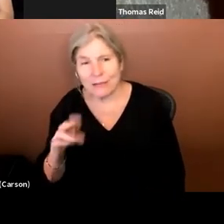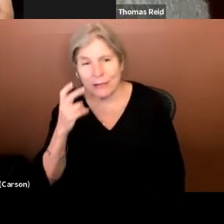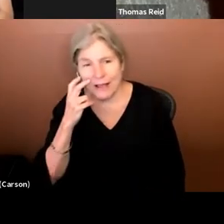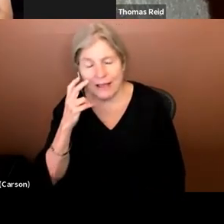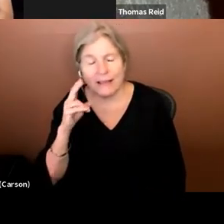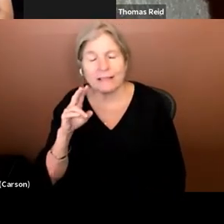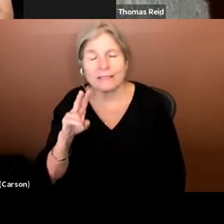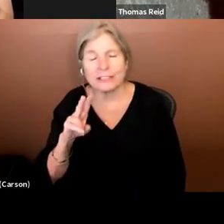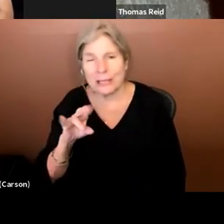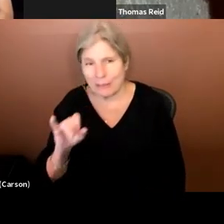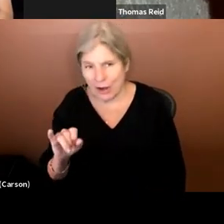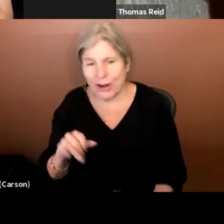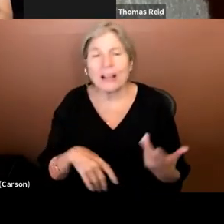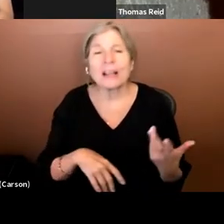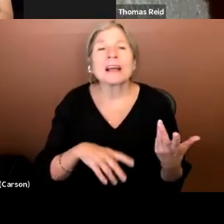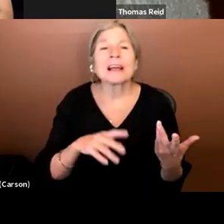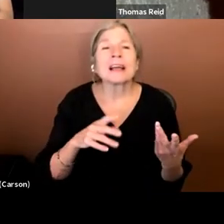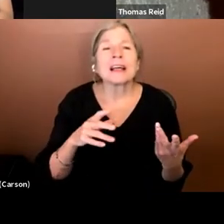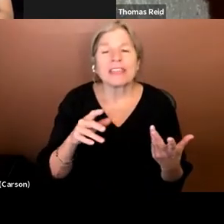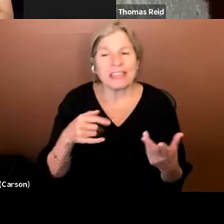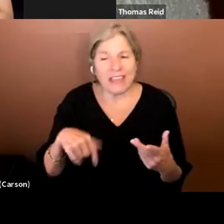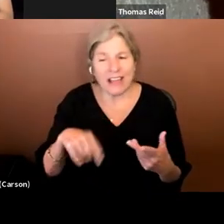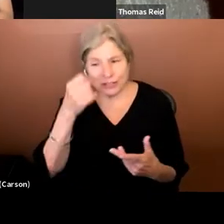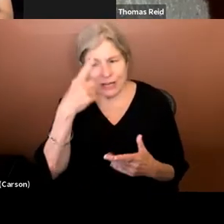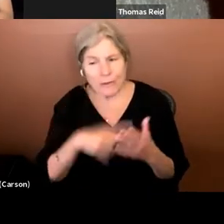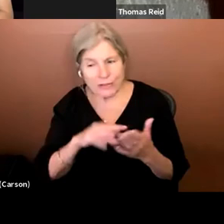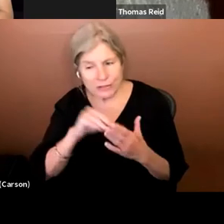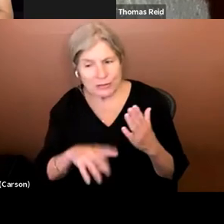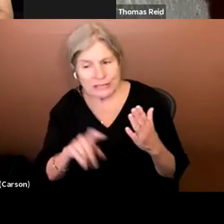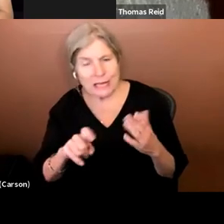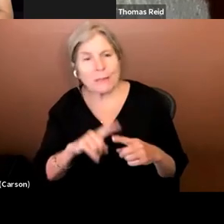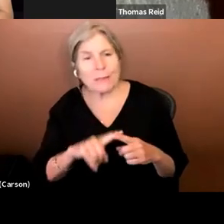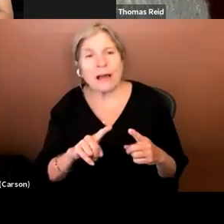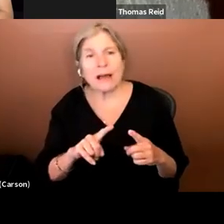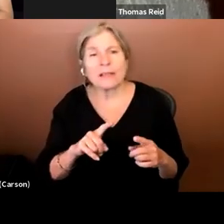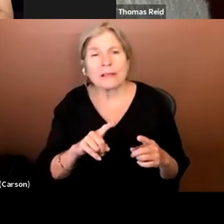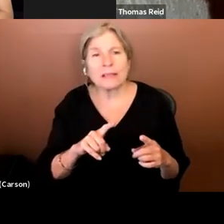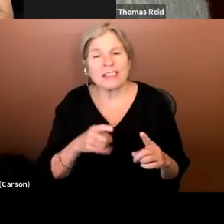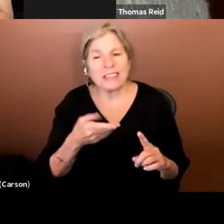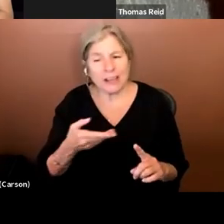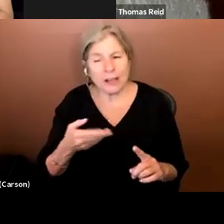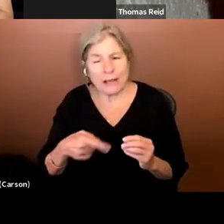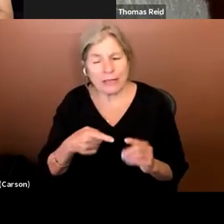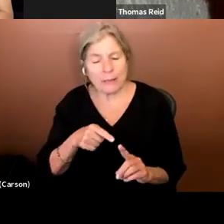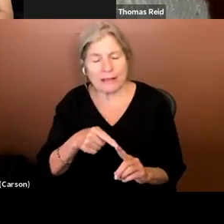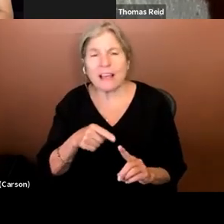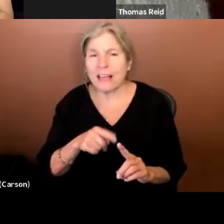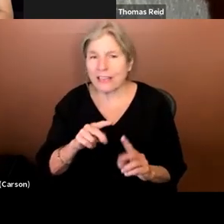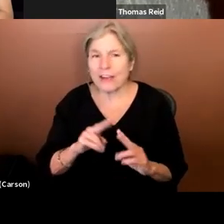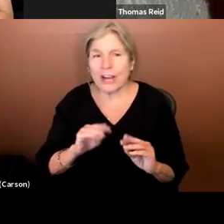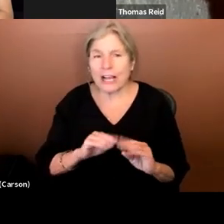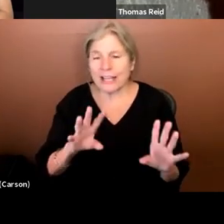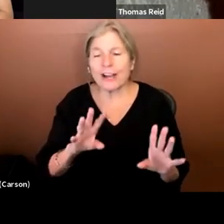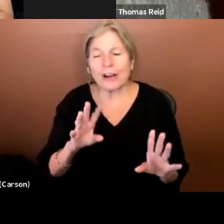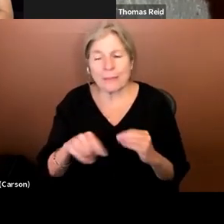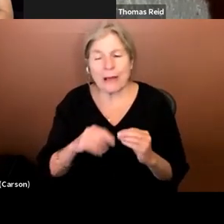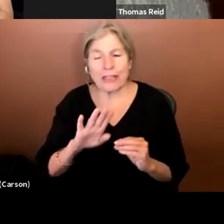understanding what their students need. But the big thing about them is they are very clear on their audience. They know